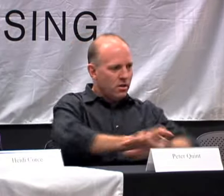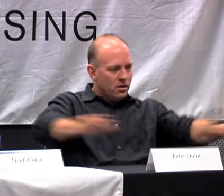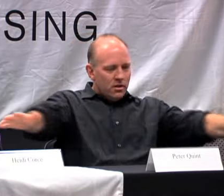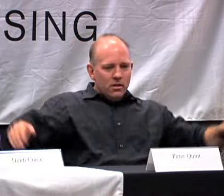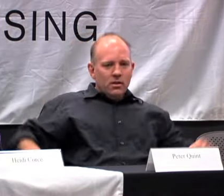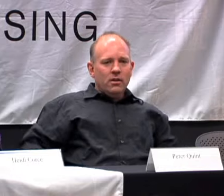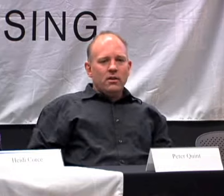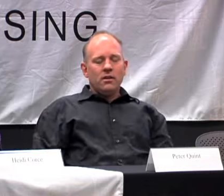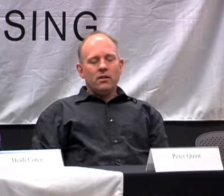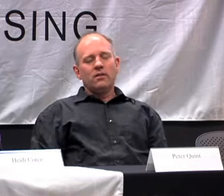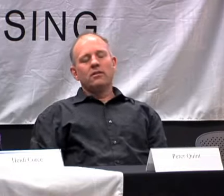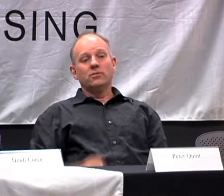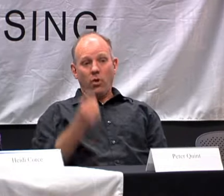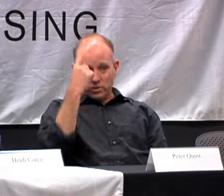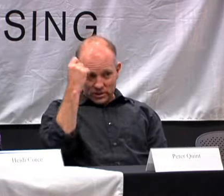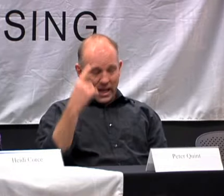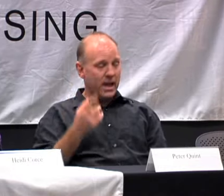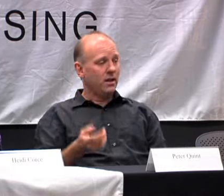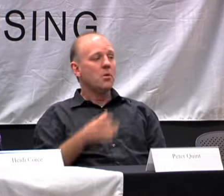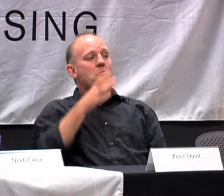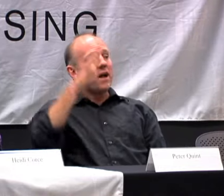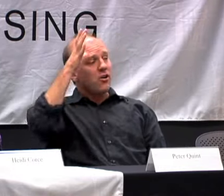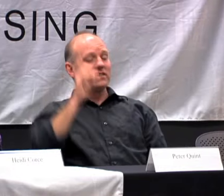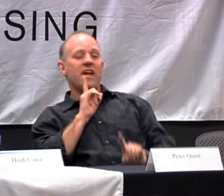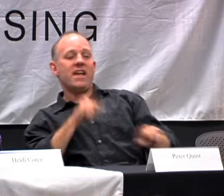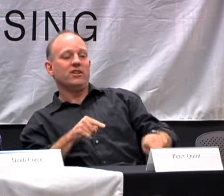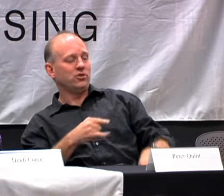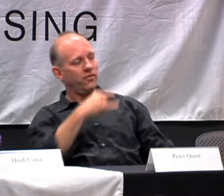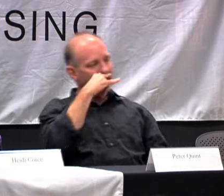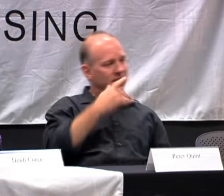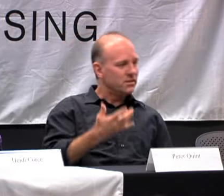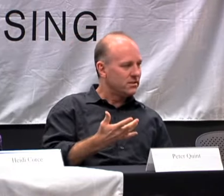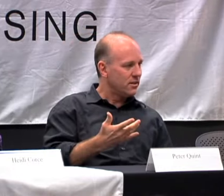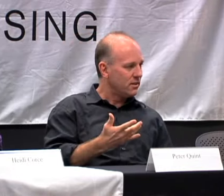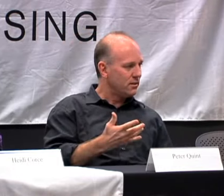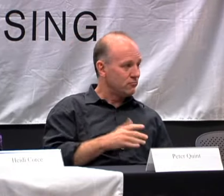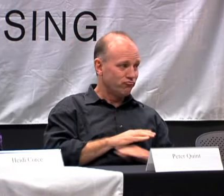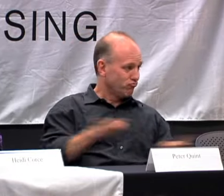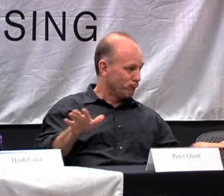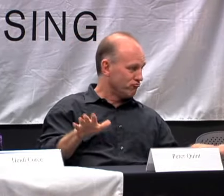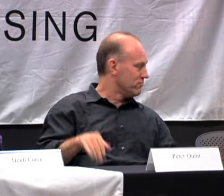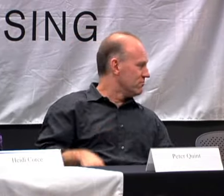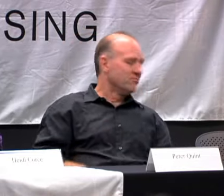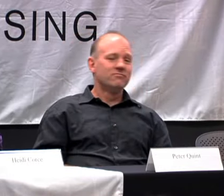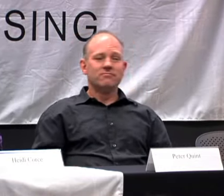TO ME. NO. WRONG. WRONG. SO, THE PARENTS ARE ANSWERING FOR THE KIDS.